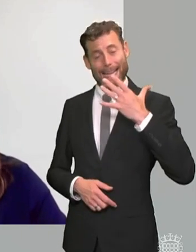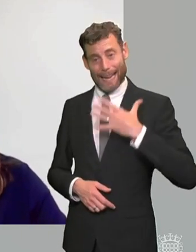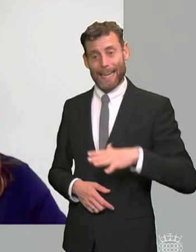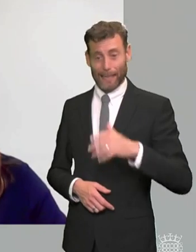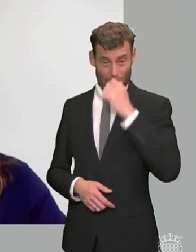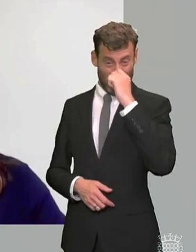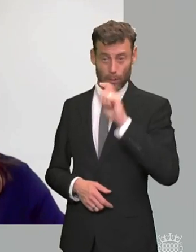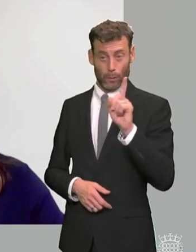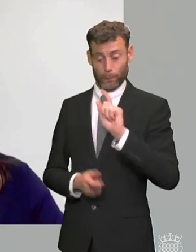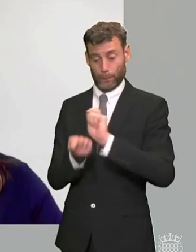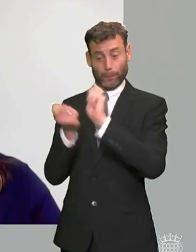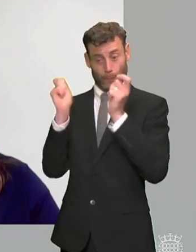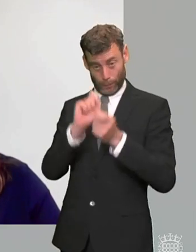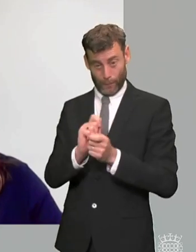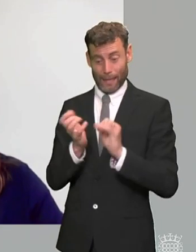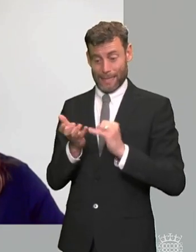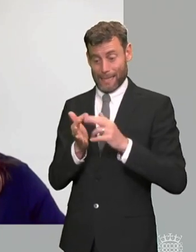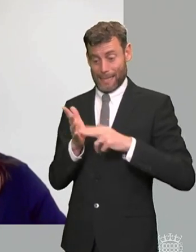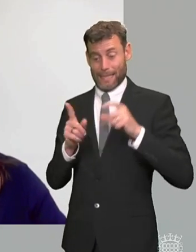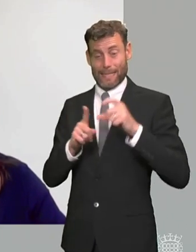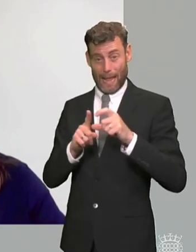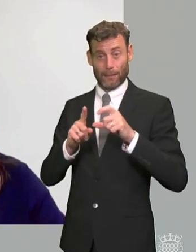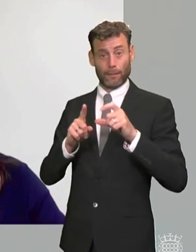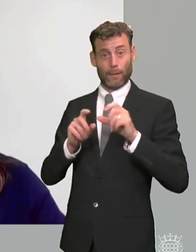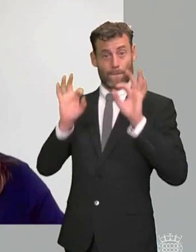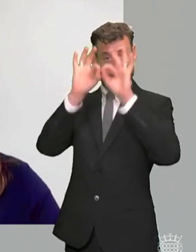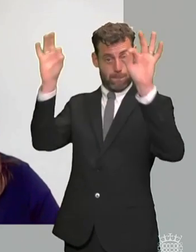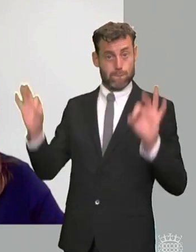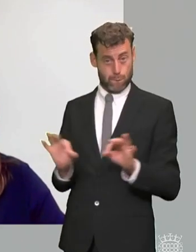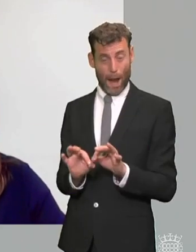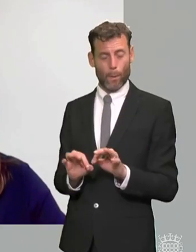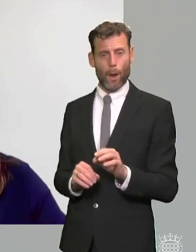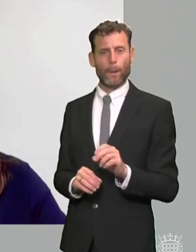to the detriment of children young people with special educational needs and disabilities and um